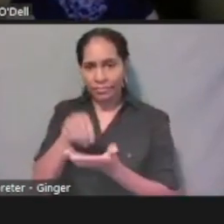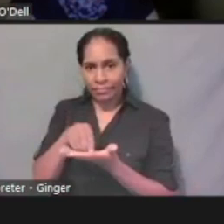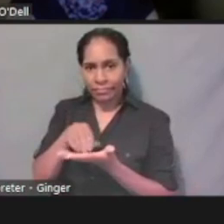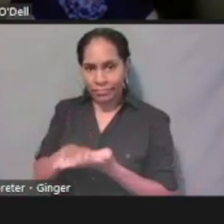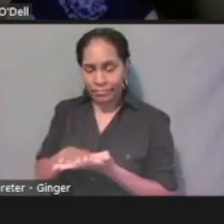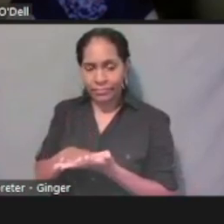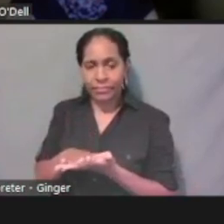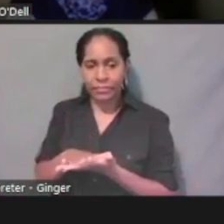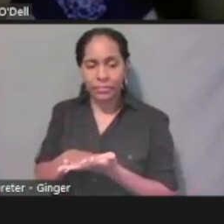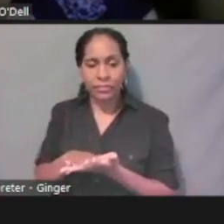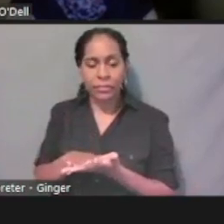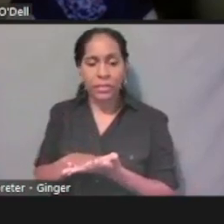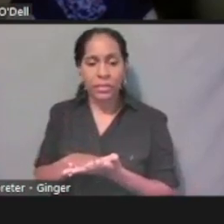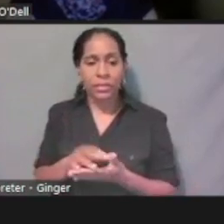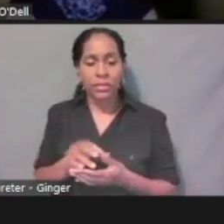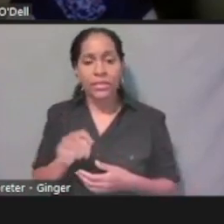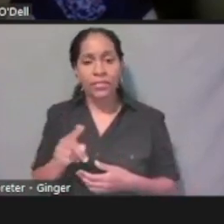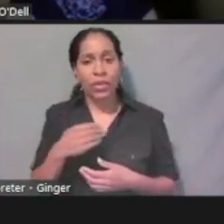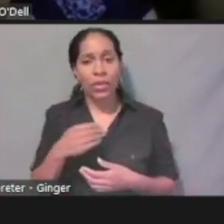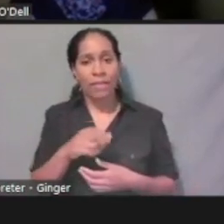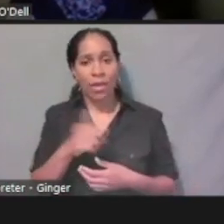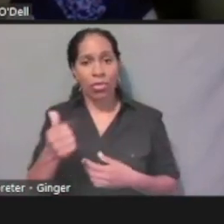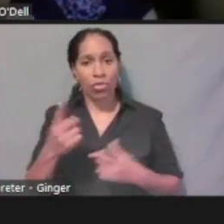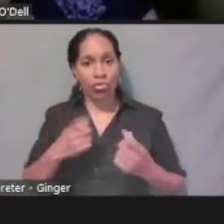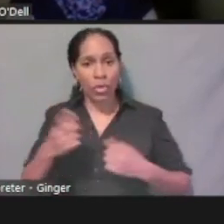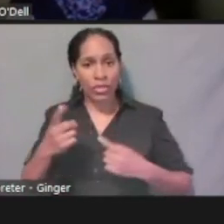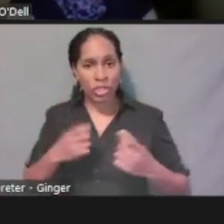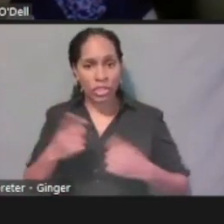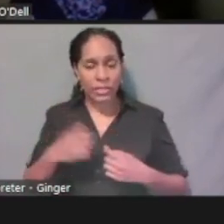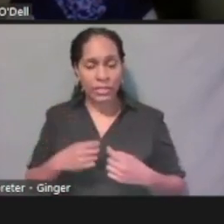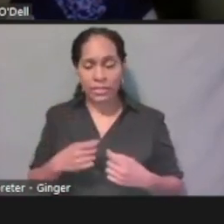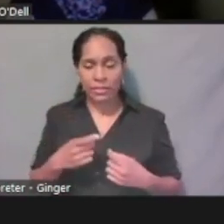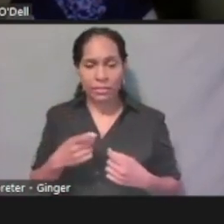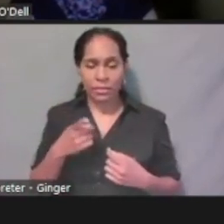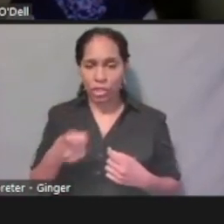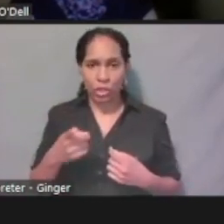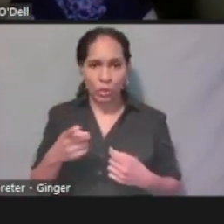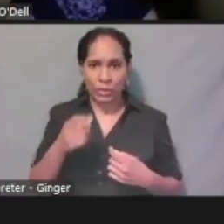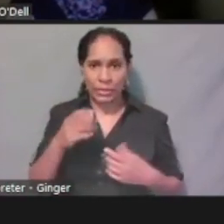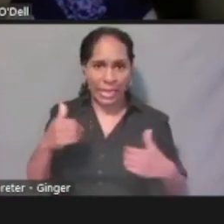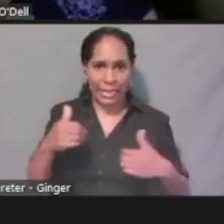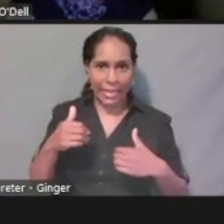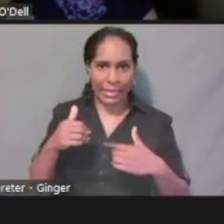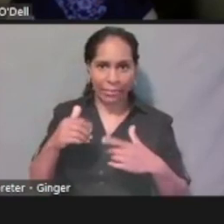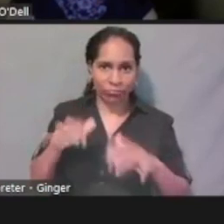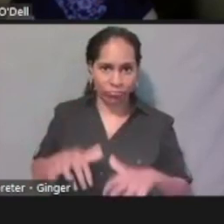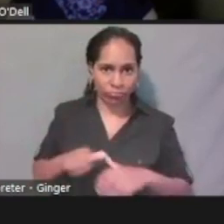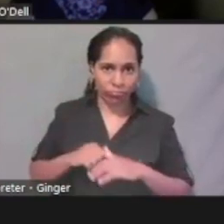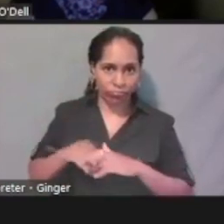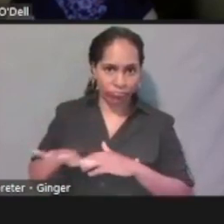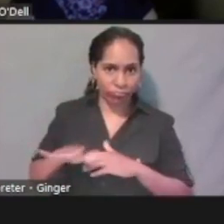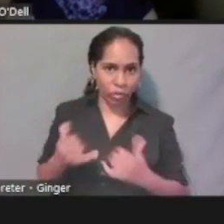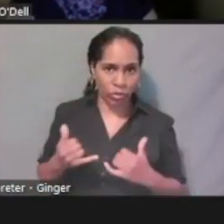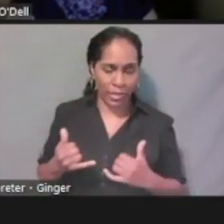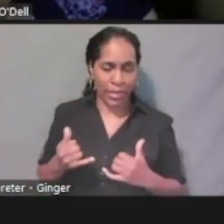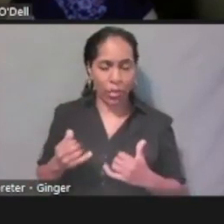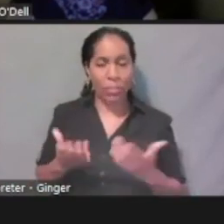If you have additional questions that you were not able to submit today or you think of something later that you would like to ask